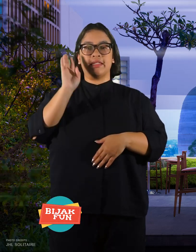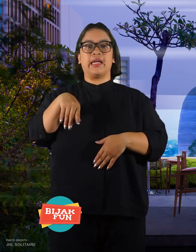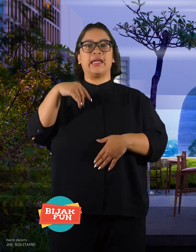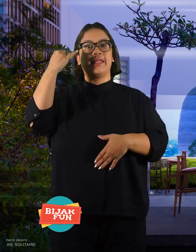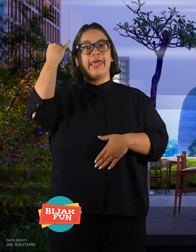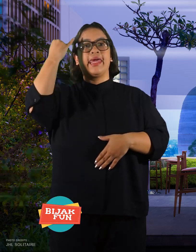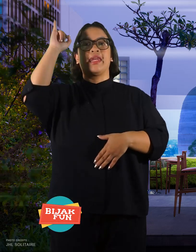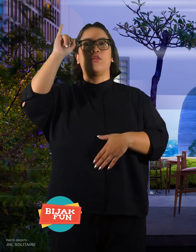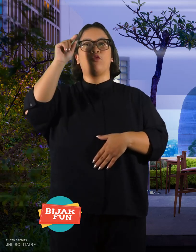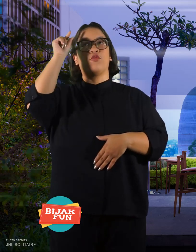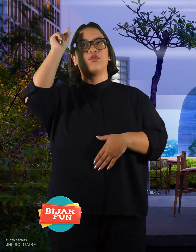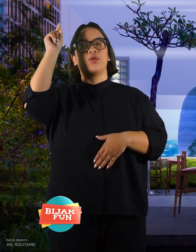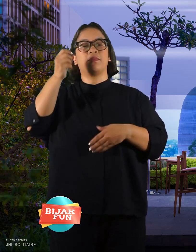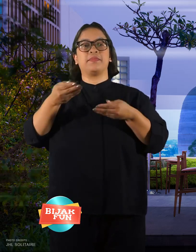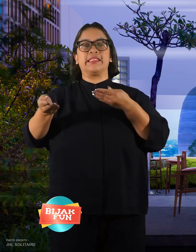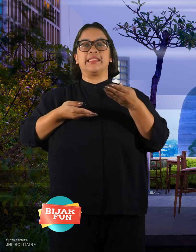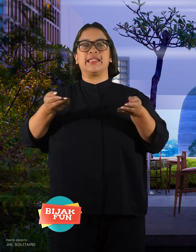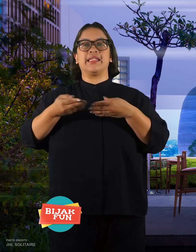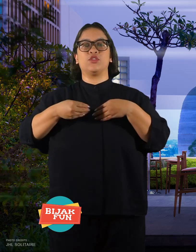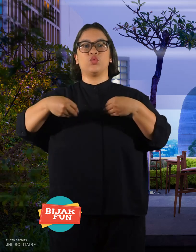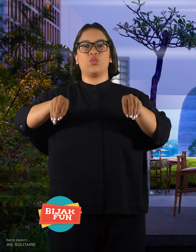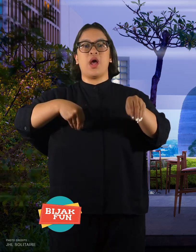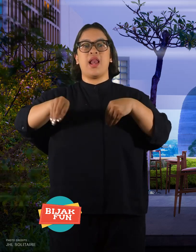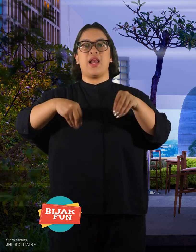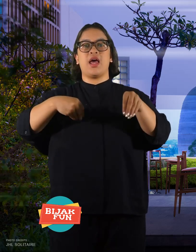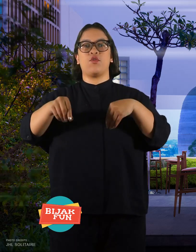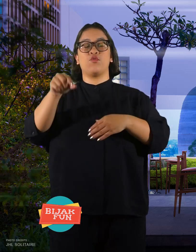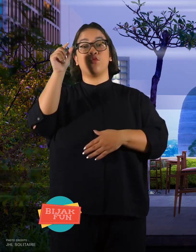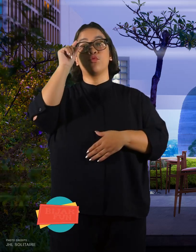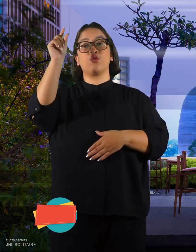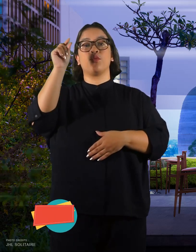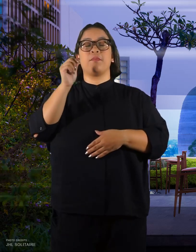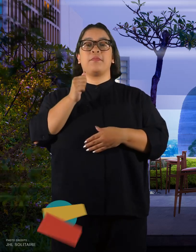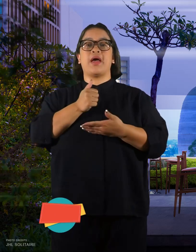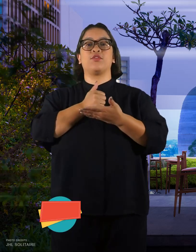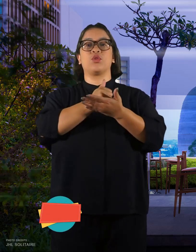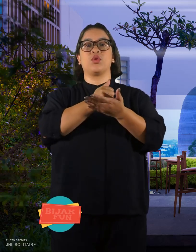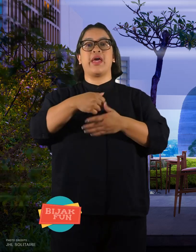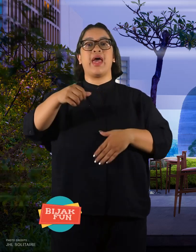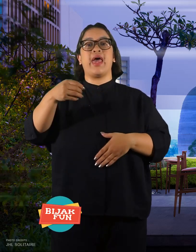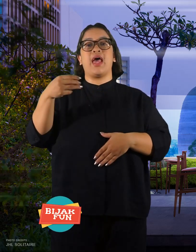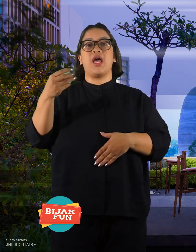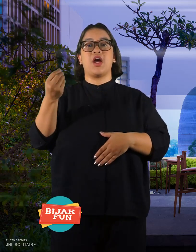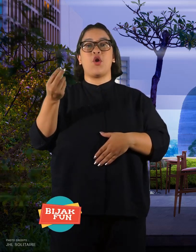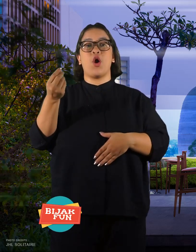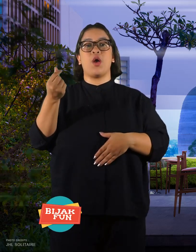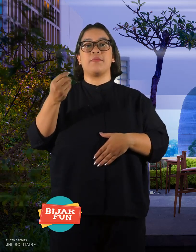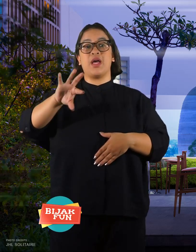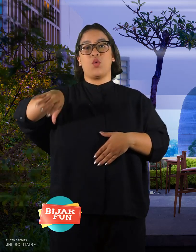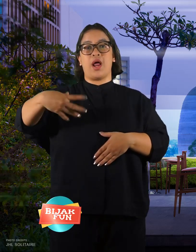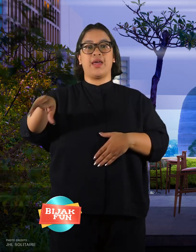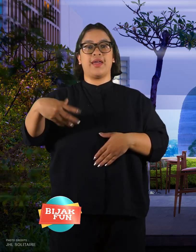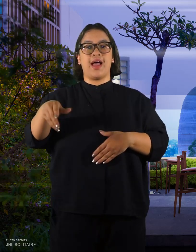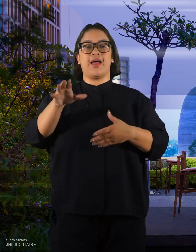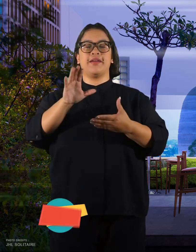become a business idea that can help the family economy.